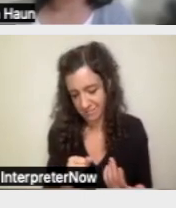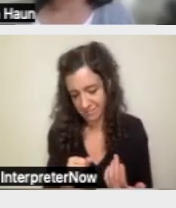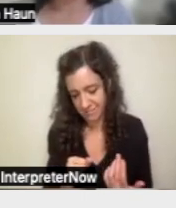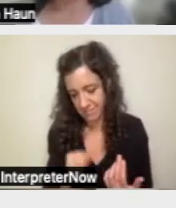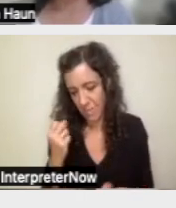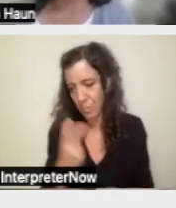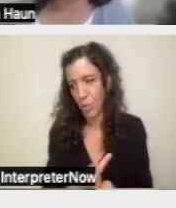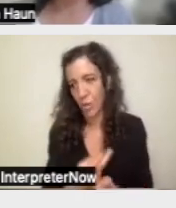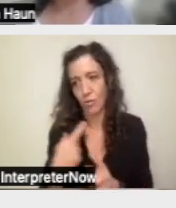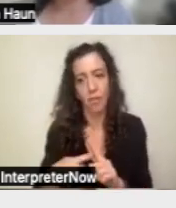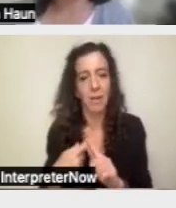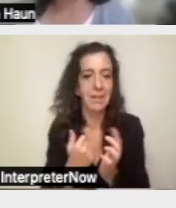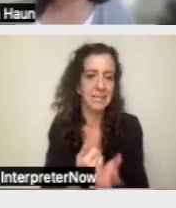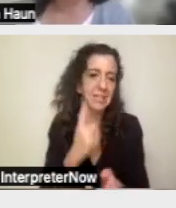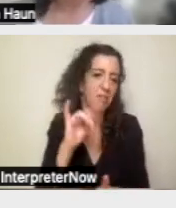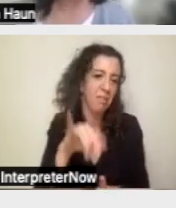rental assistance in that instance.